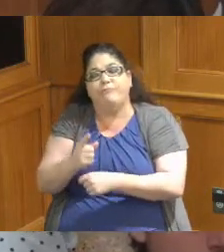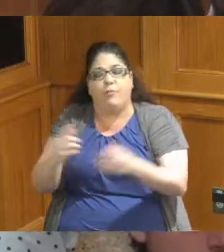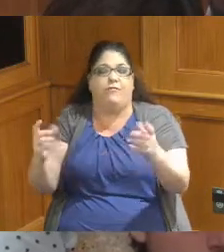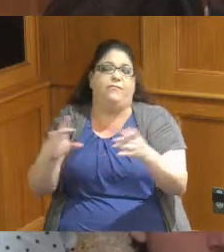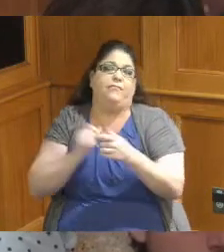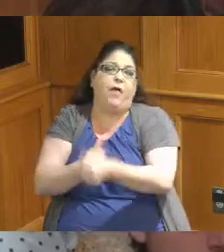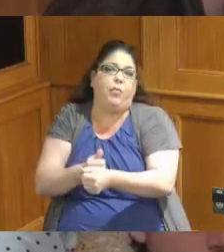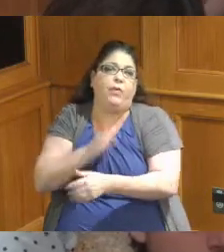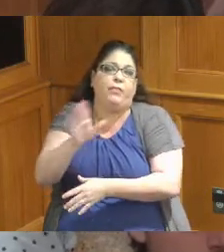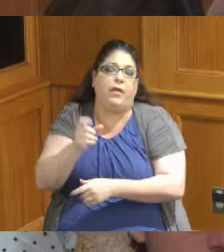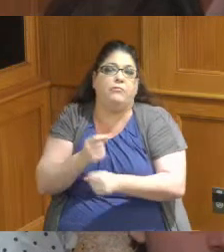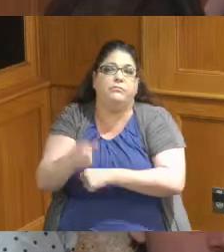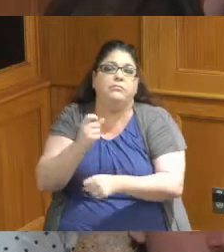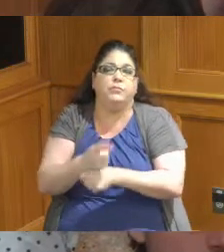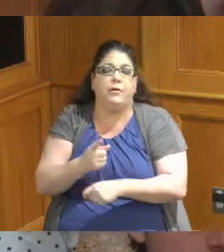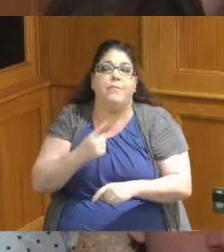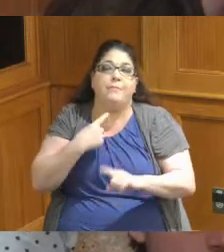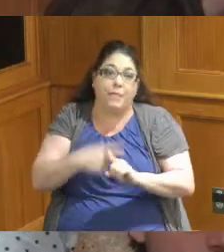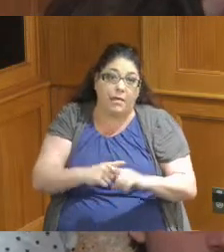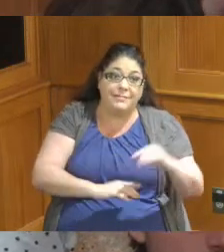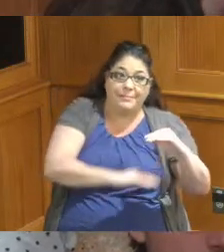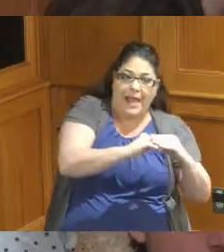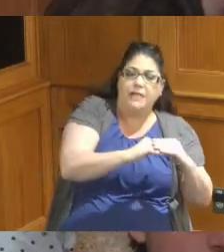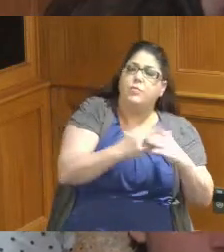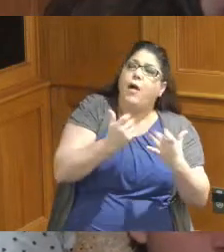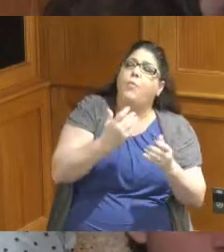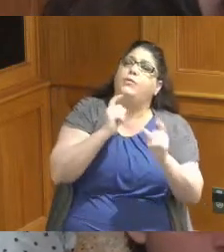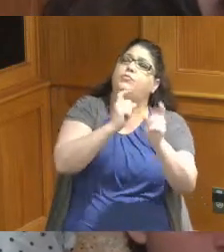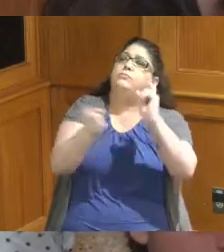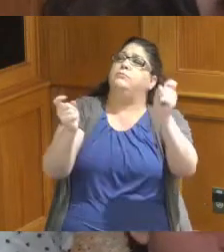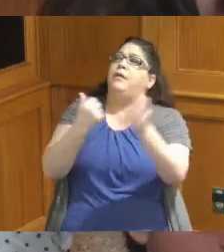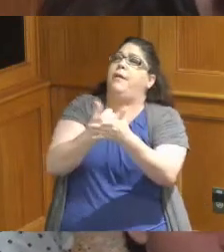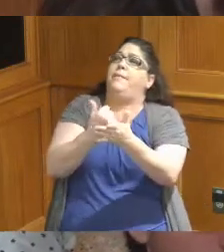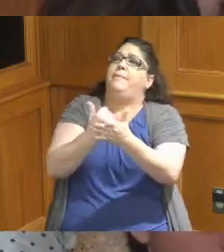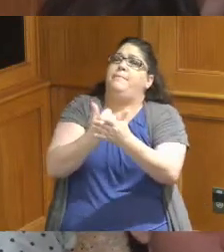so we could help as many organizations as possible that's great and that helps me a